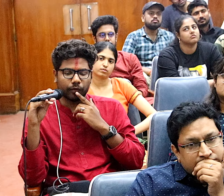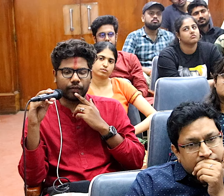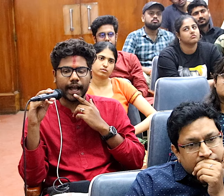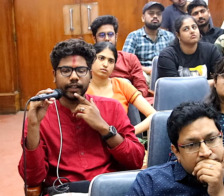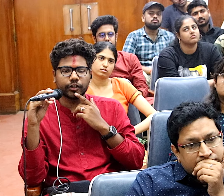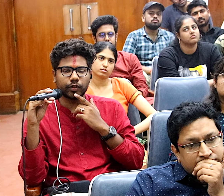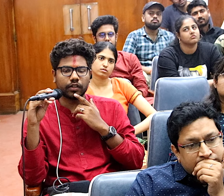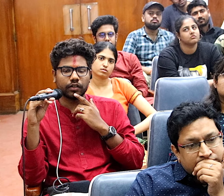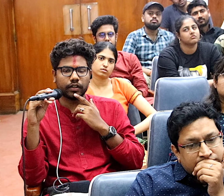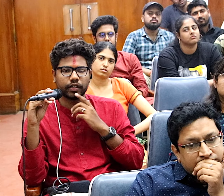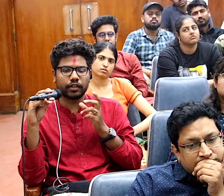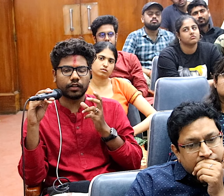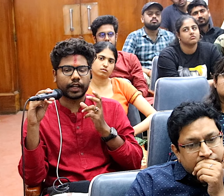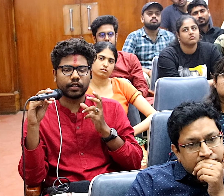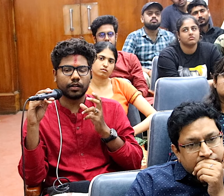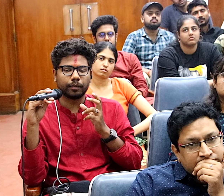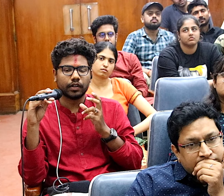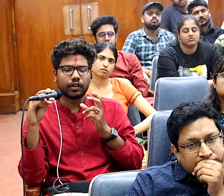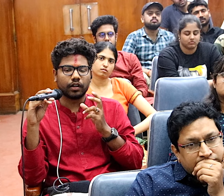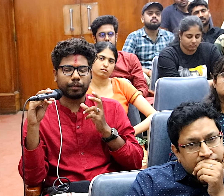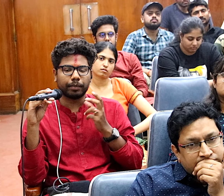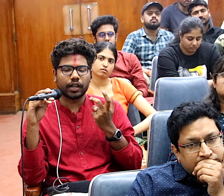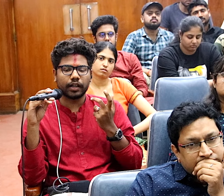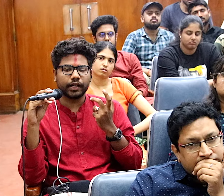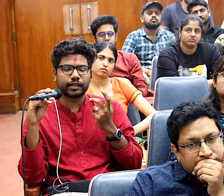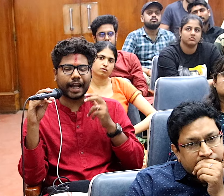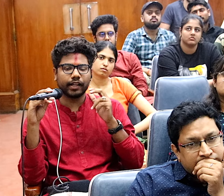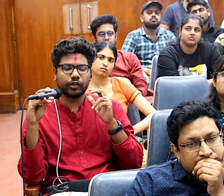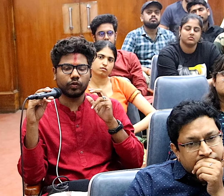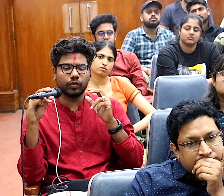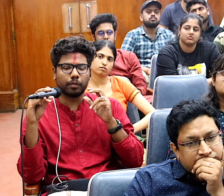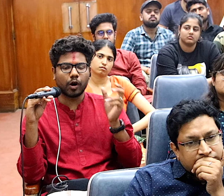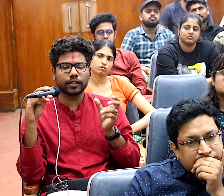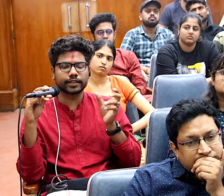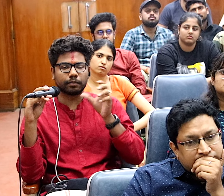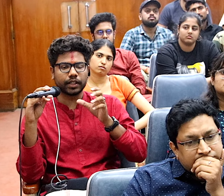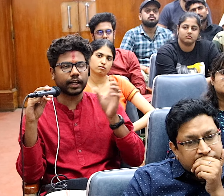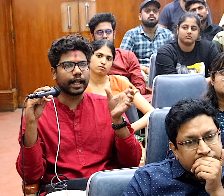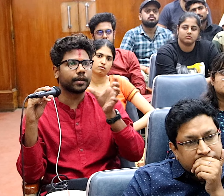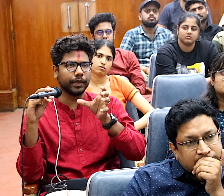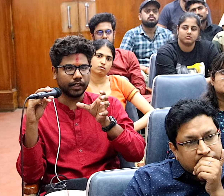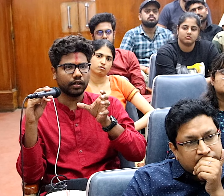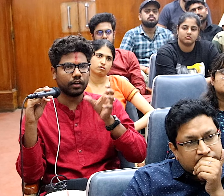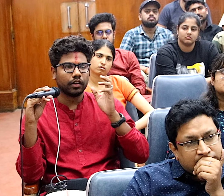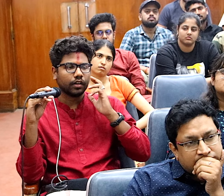Why should people are trying to mock something like that meat